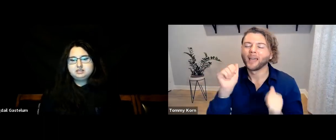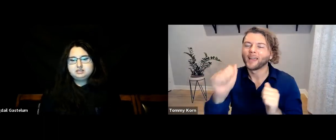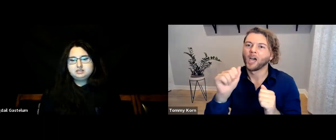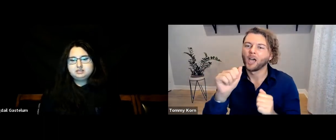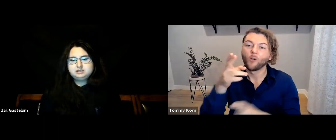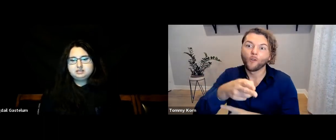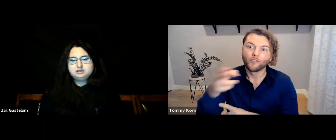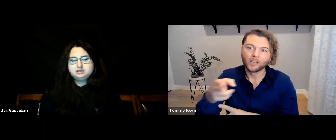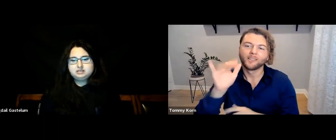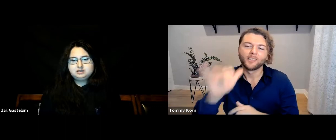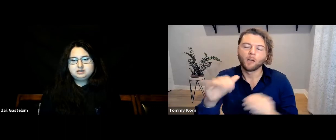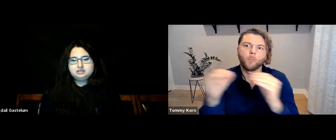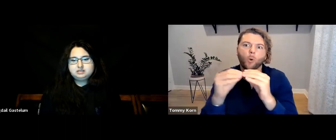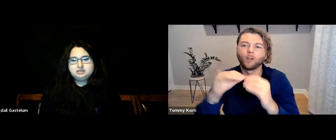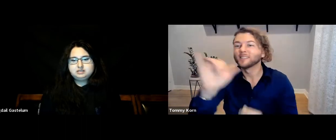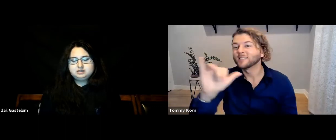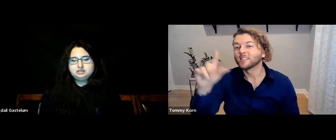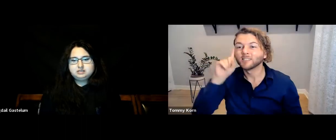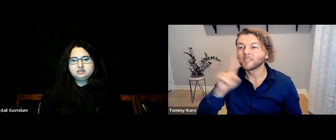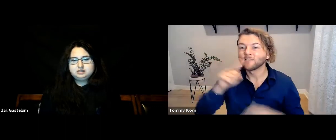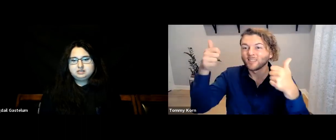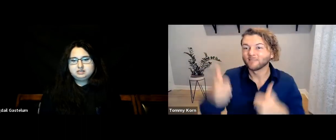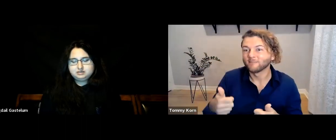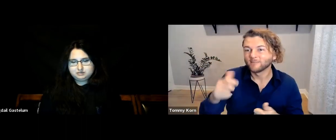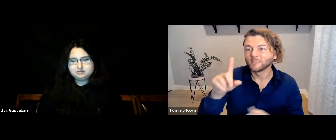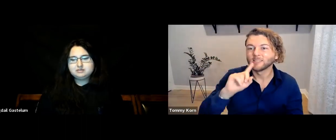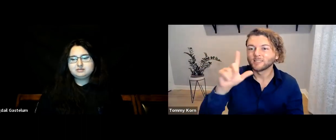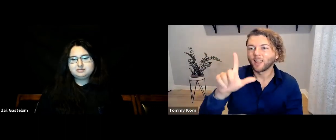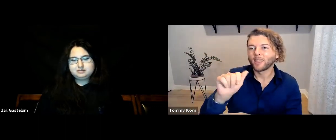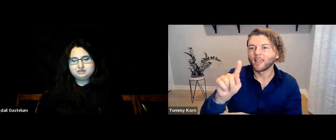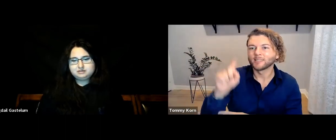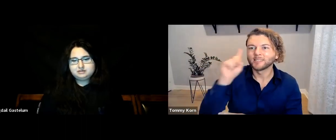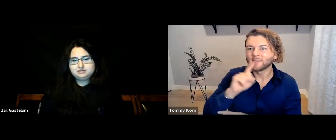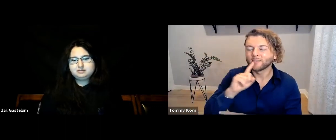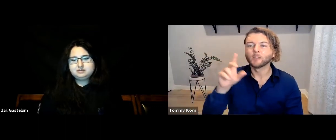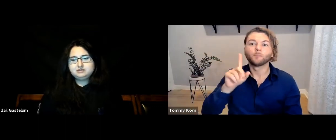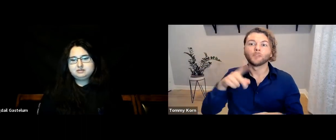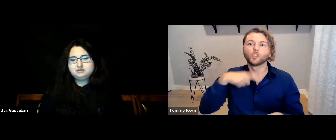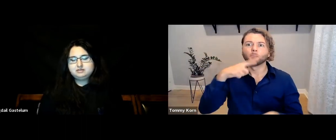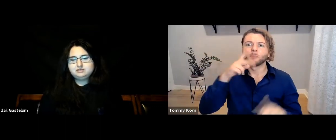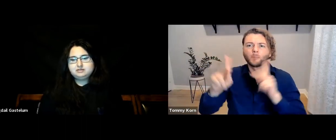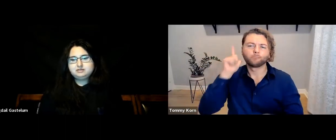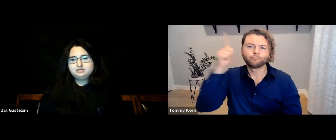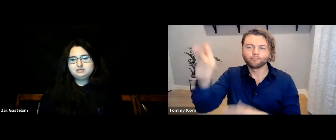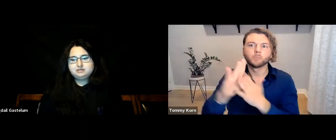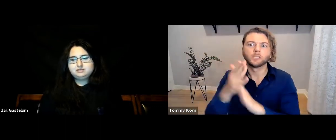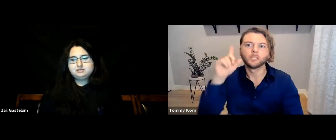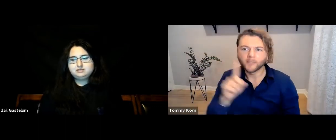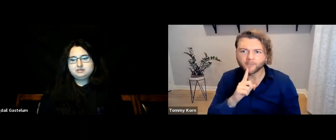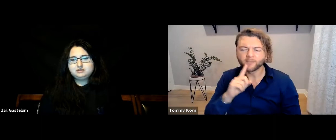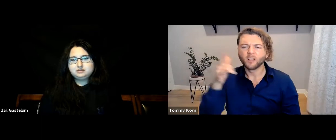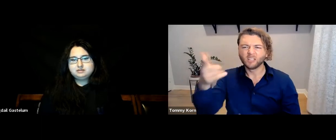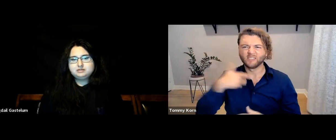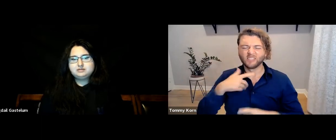And then there are HoH people who experience hearing loss, who become deaf later in life.